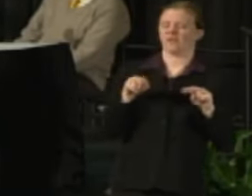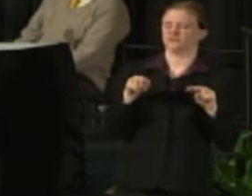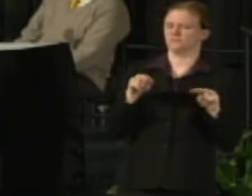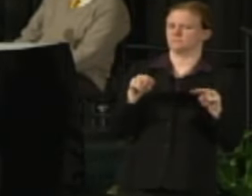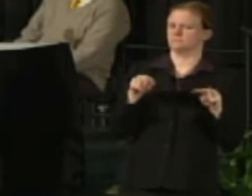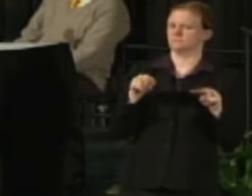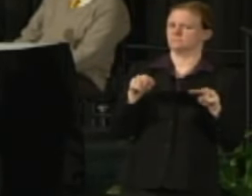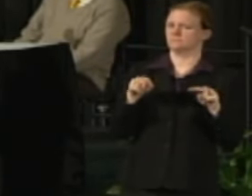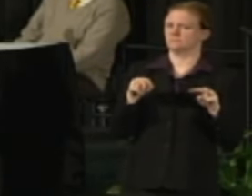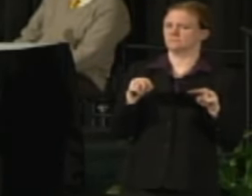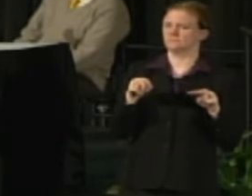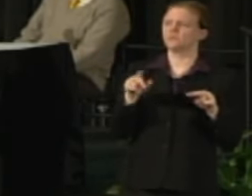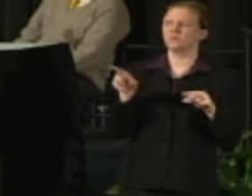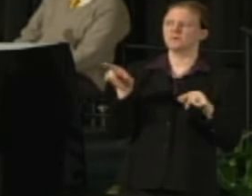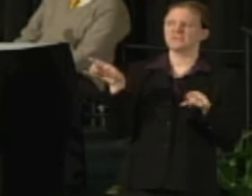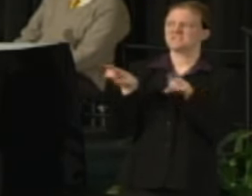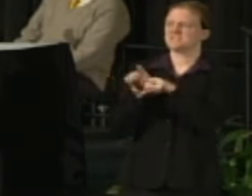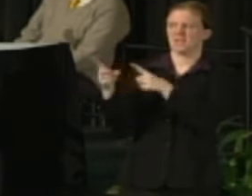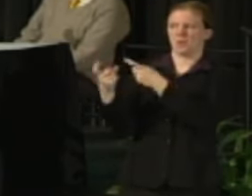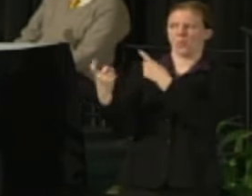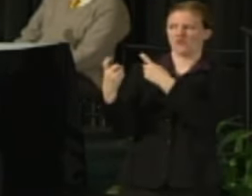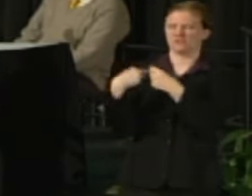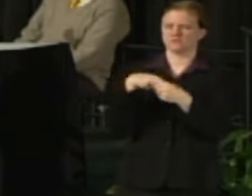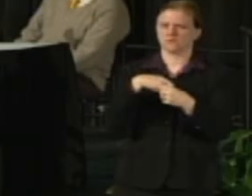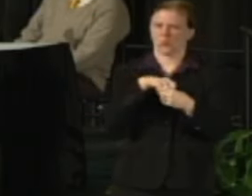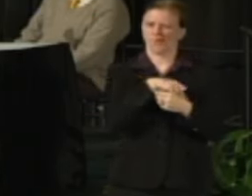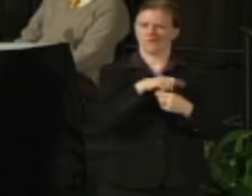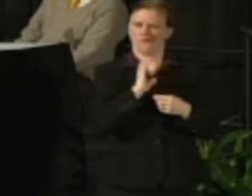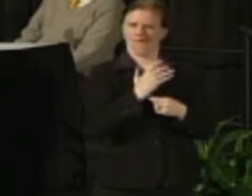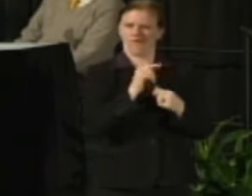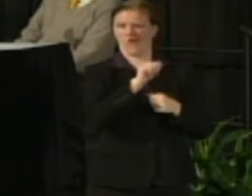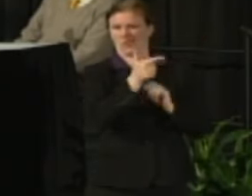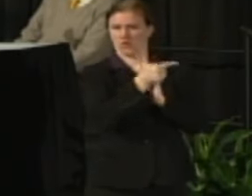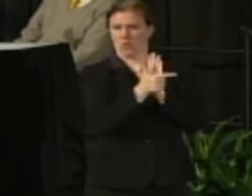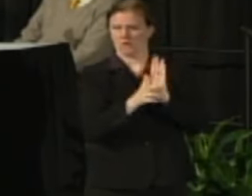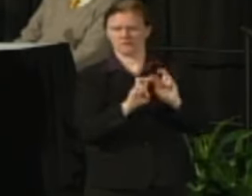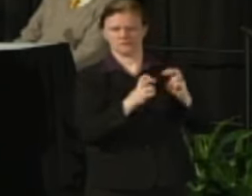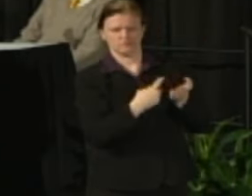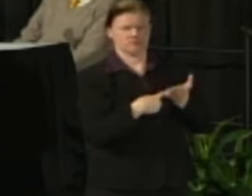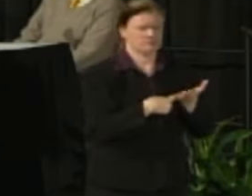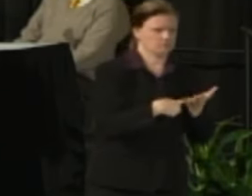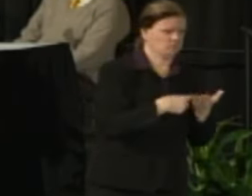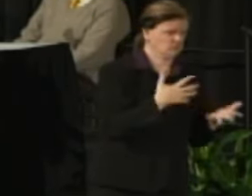We're asking the same questions. Counsel are talking about any impacts that would change our status